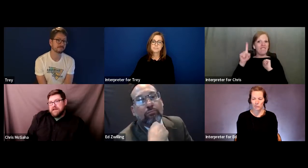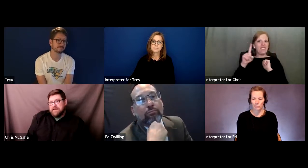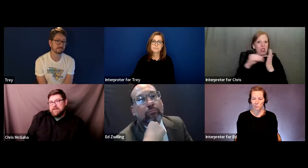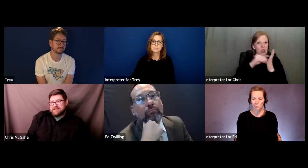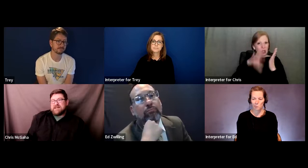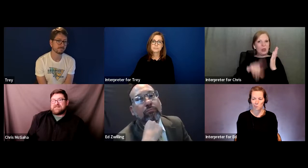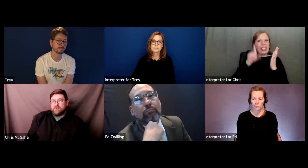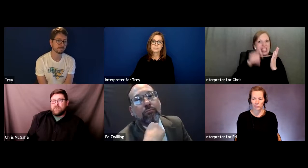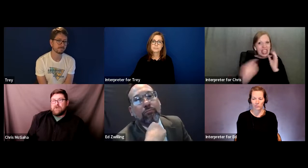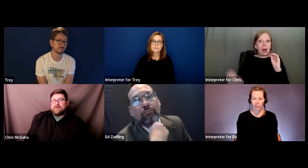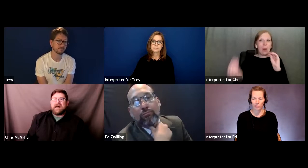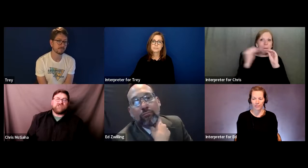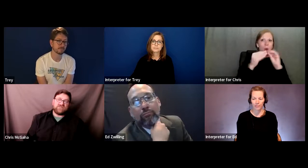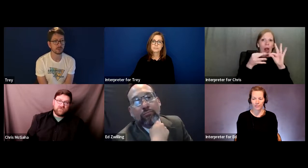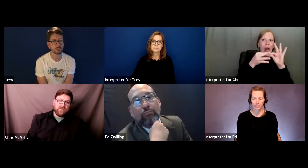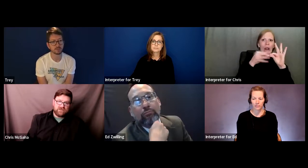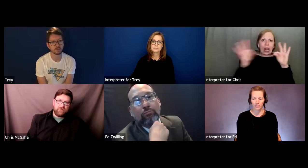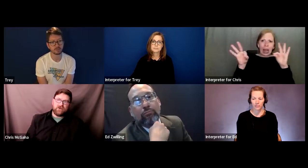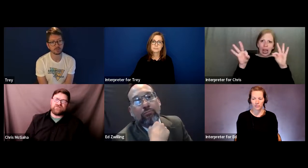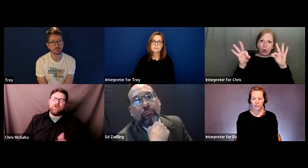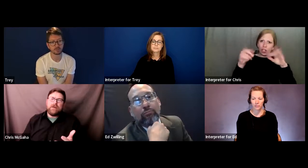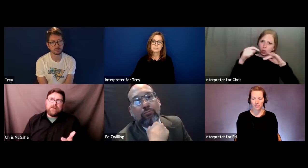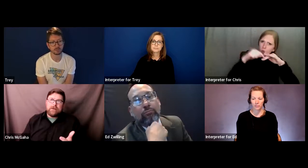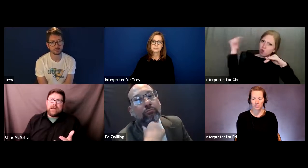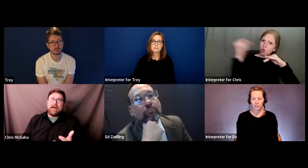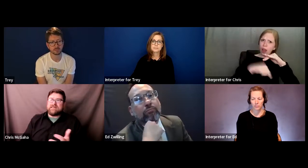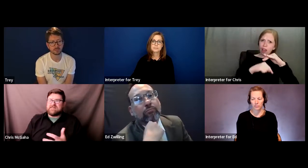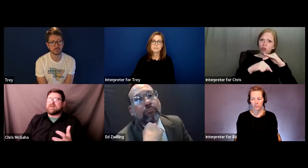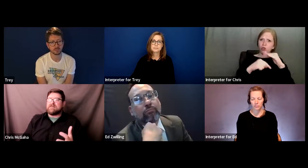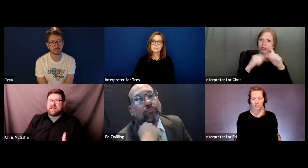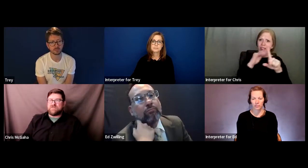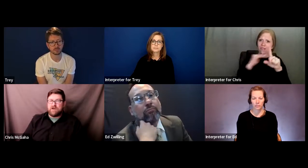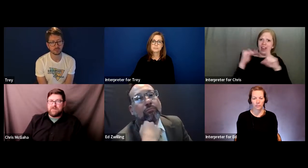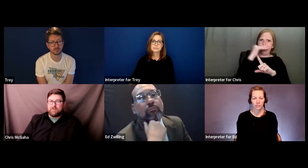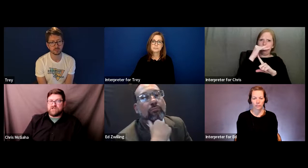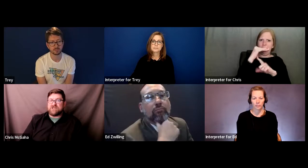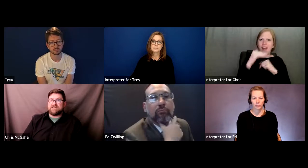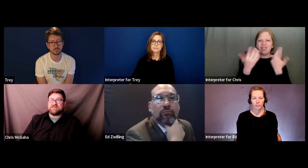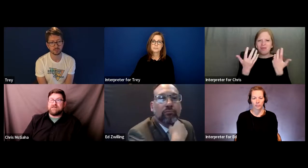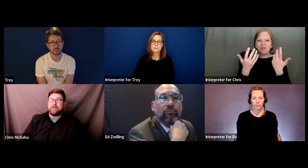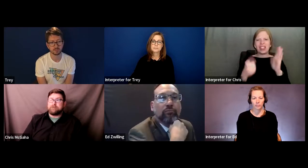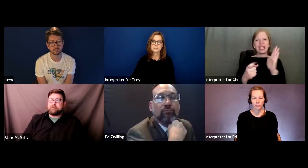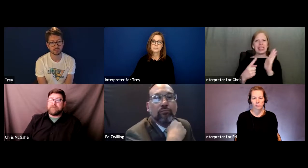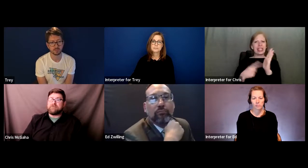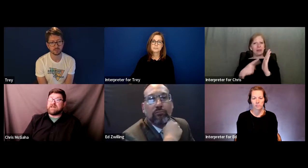accessible, not just through an interpreter. So I think sometimes that's where the push is for Deaf